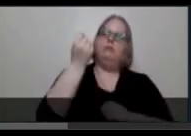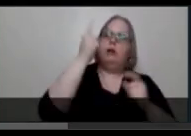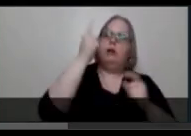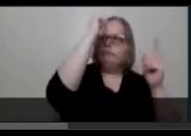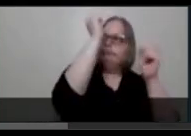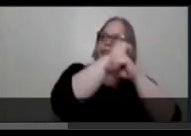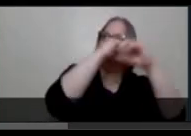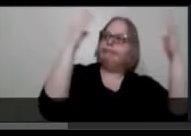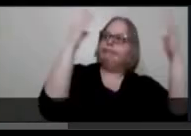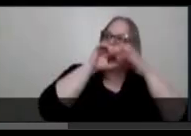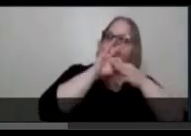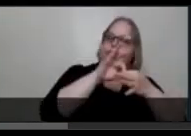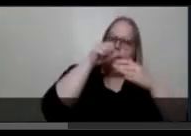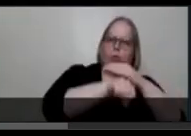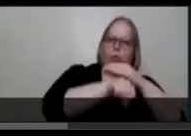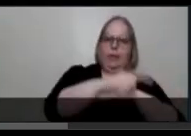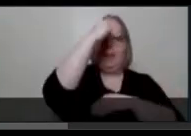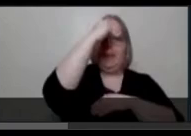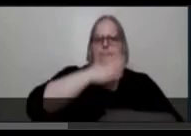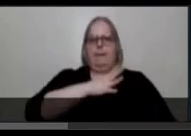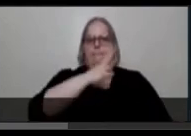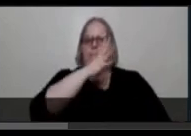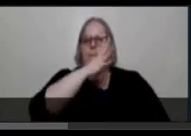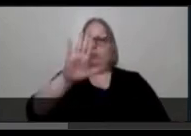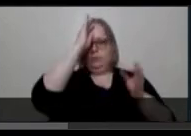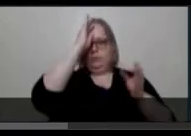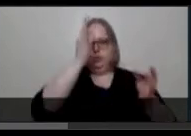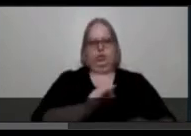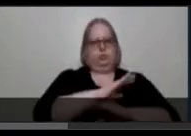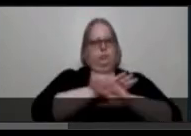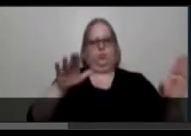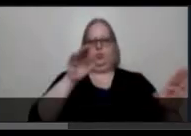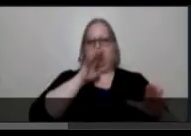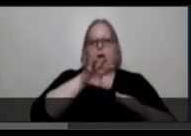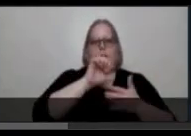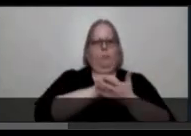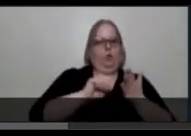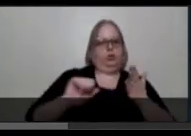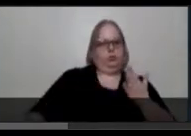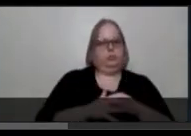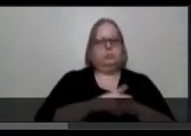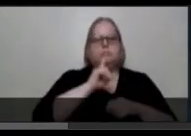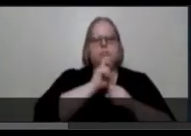I think about my mother’s decision not to have an abortion. It’s dangerous bringing a Black and